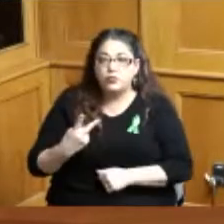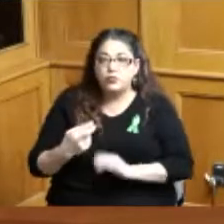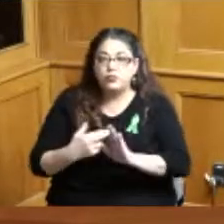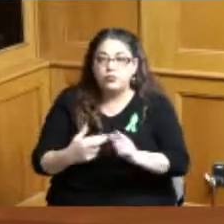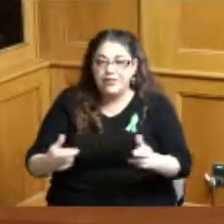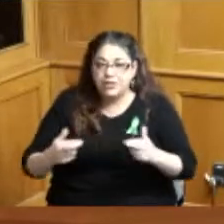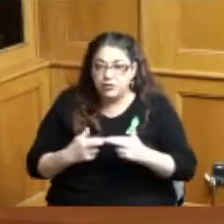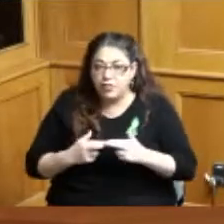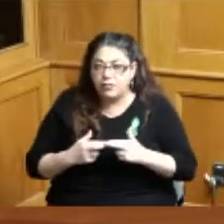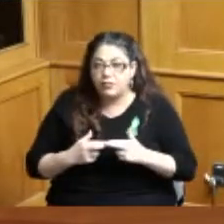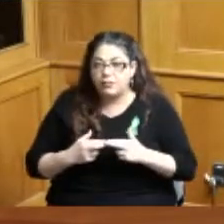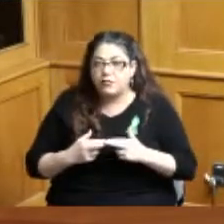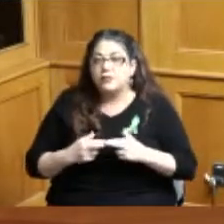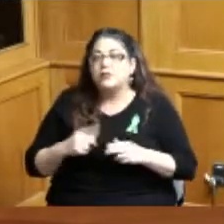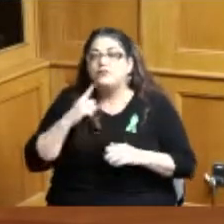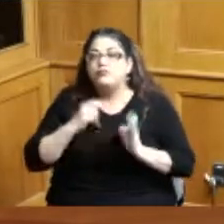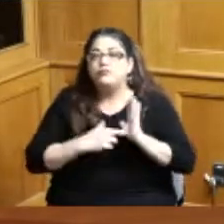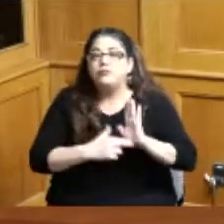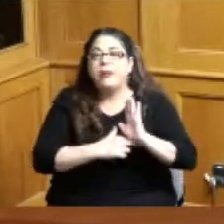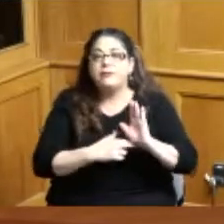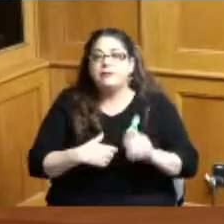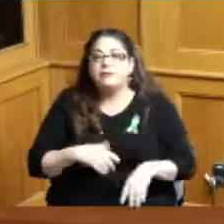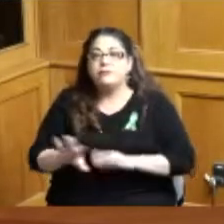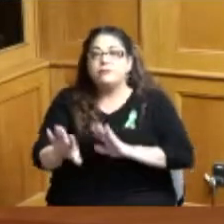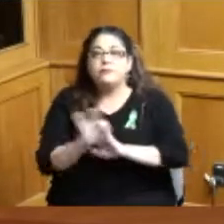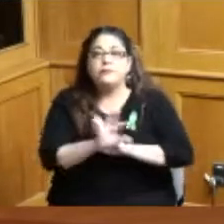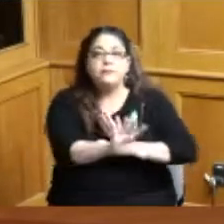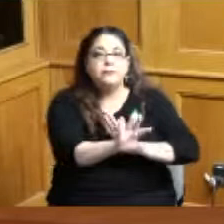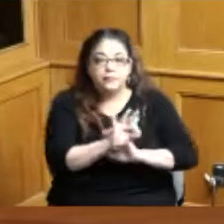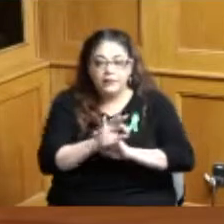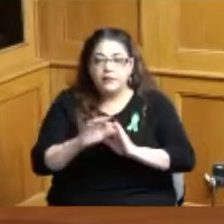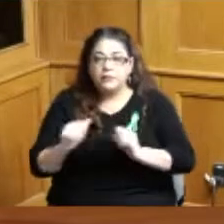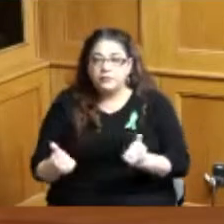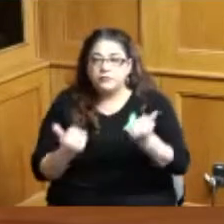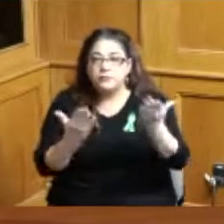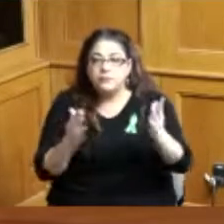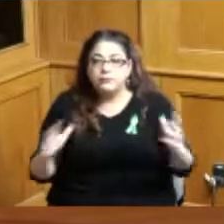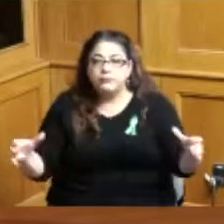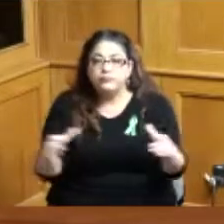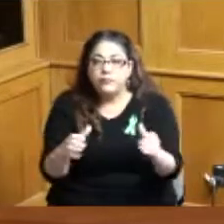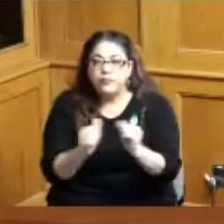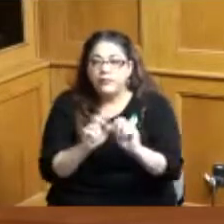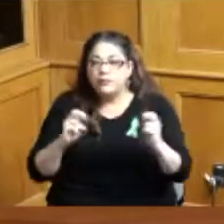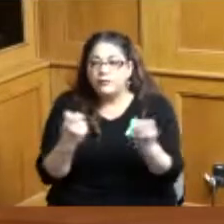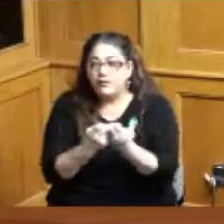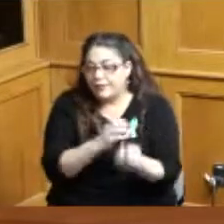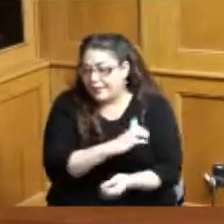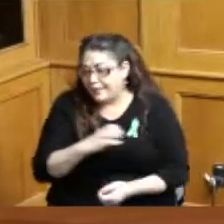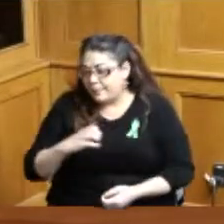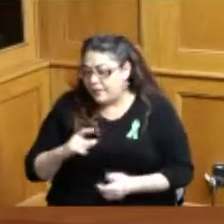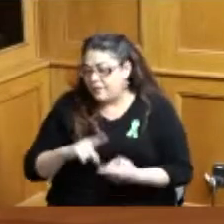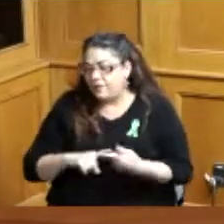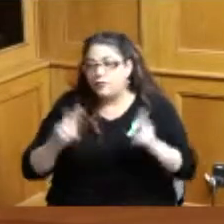recovery foundation as the Board is aware for the public who may be watching there was a settlement